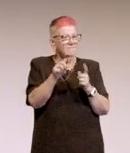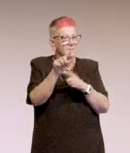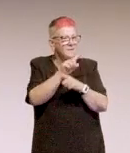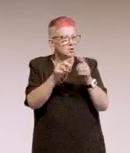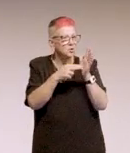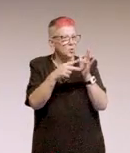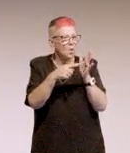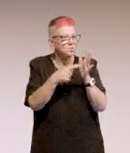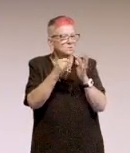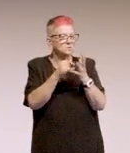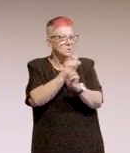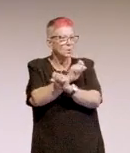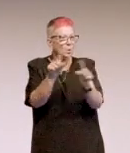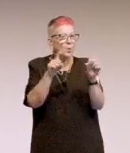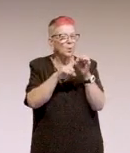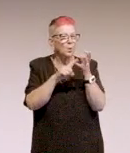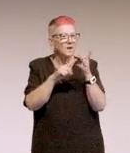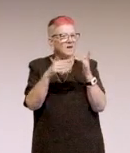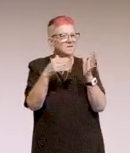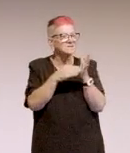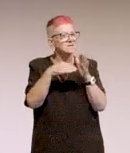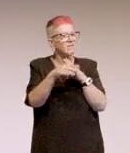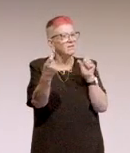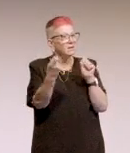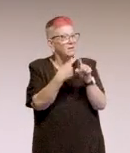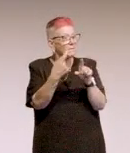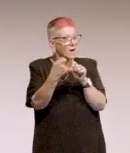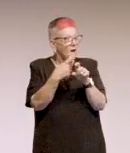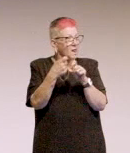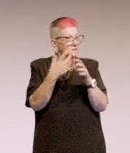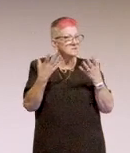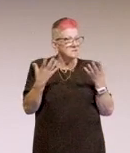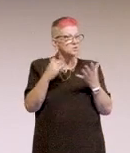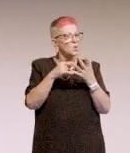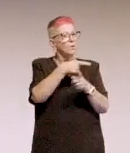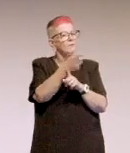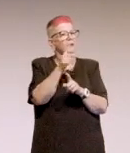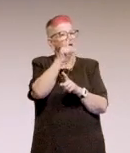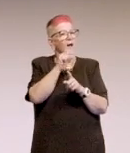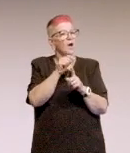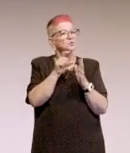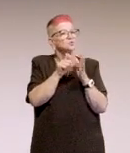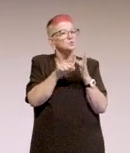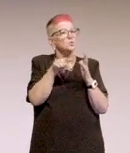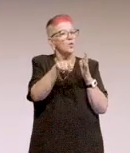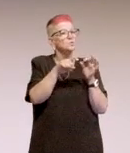send out quizzes as well in the emails for them to do.